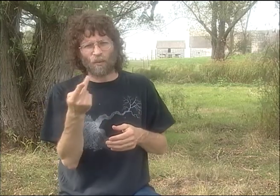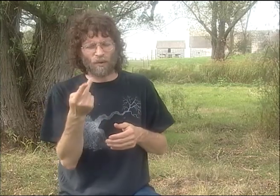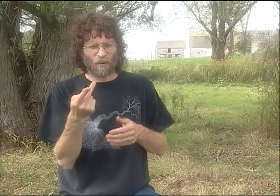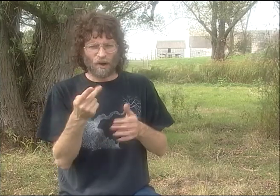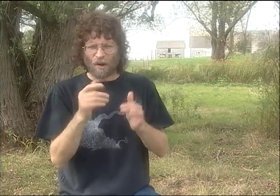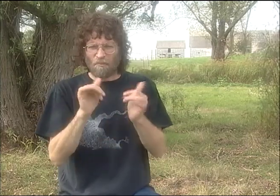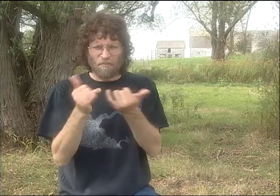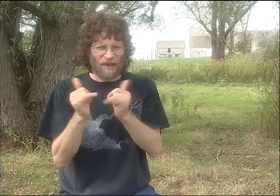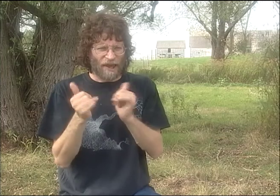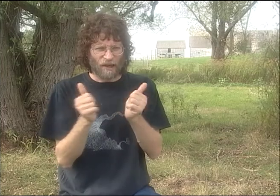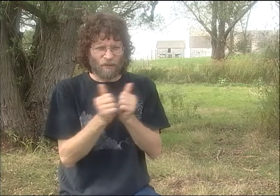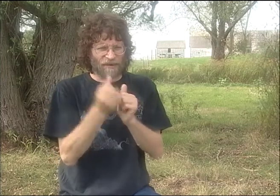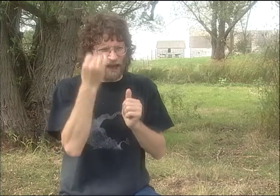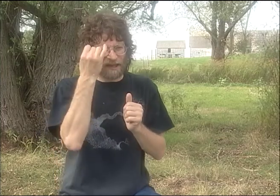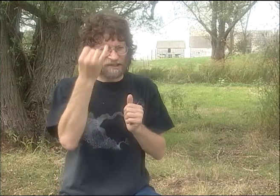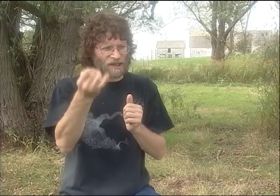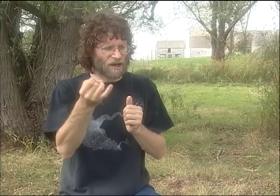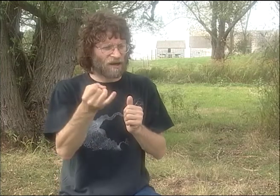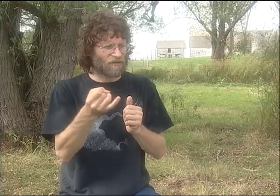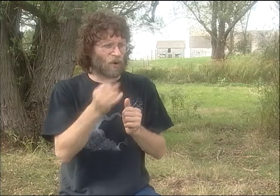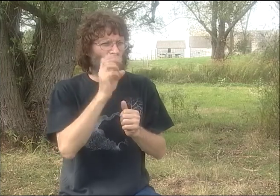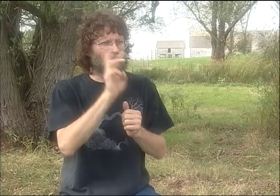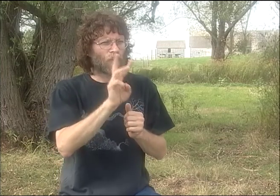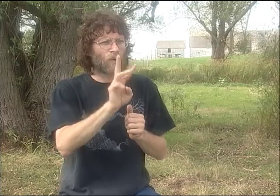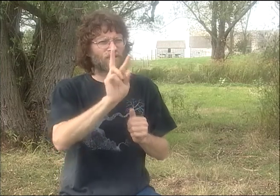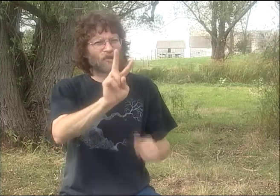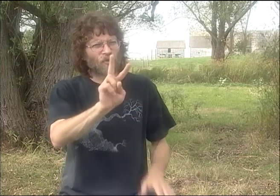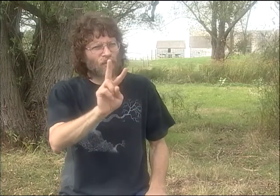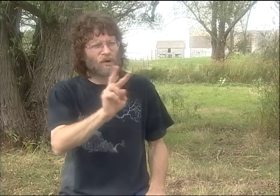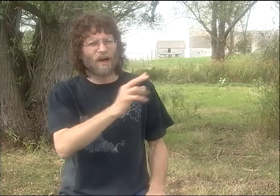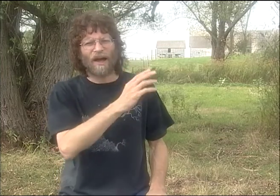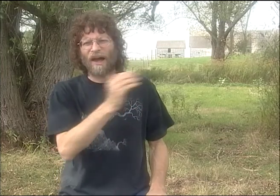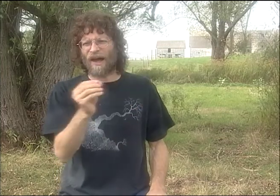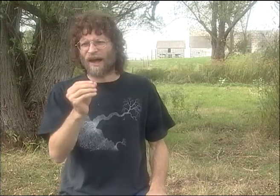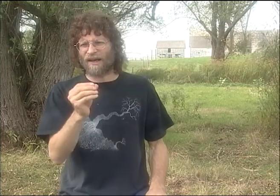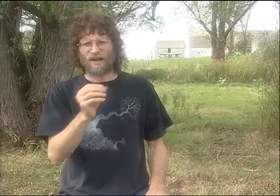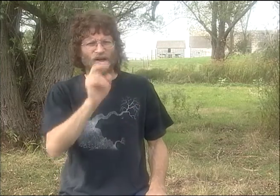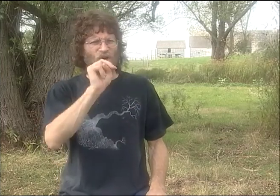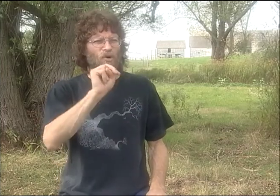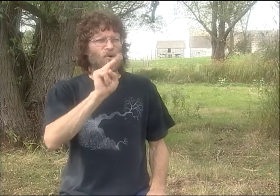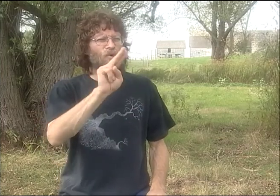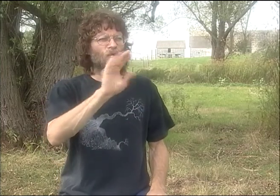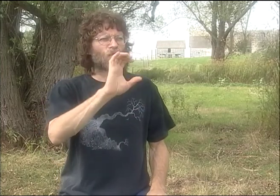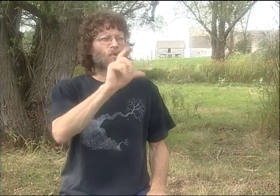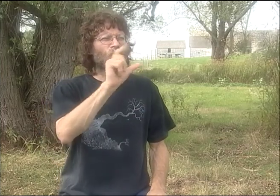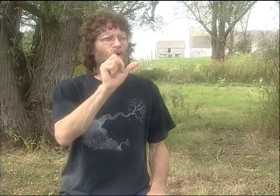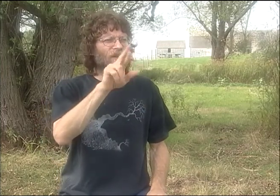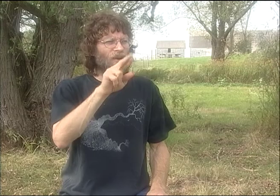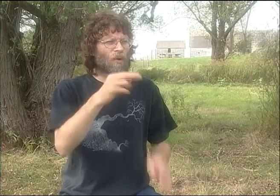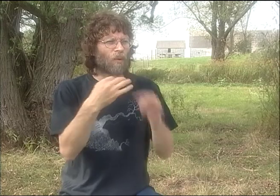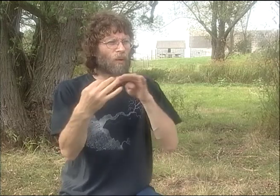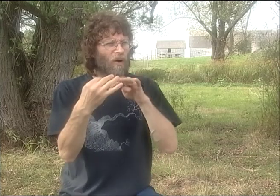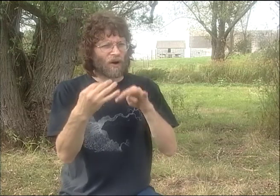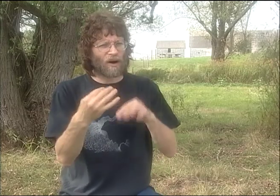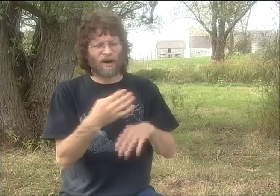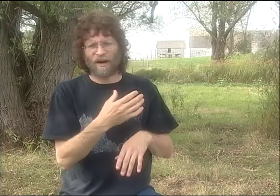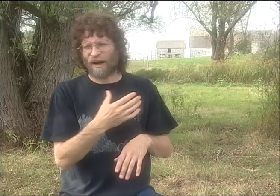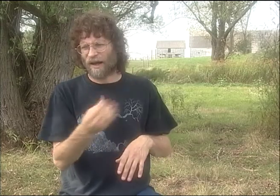THAT WERE UNRELATED ALL THE TIME. AND I TOLD DEBBIE ABOUT THIS GUY, AND WE STARTED PLAYING AROUND WITH THE IDEA.